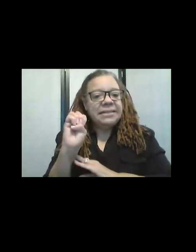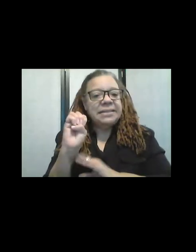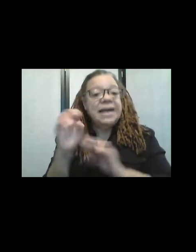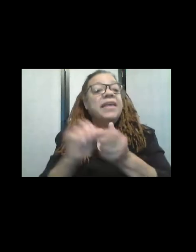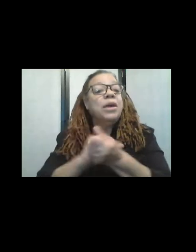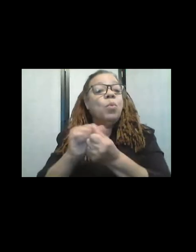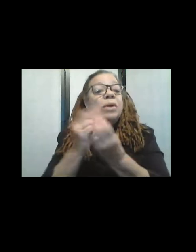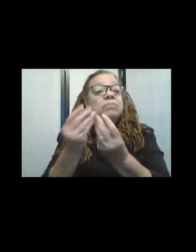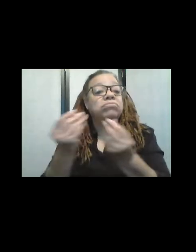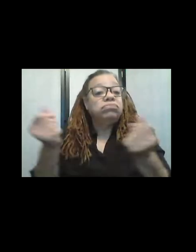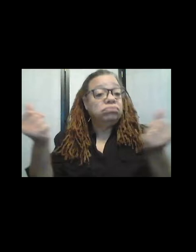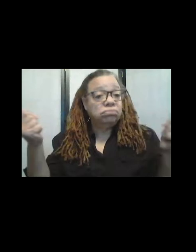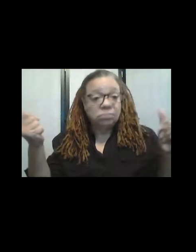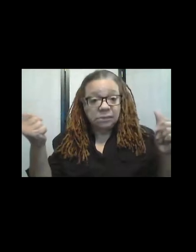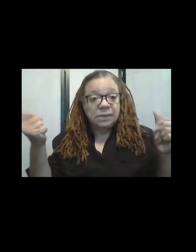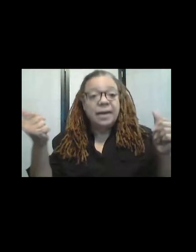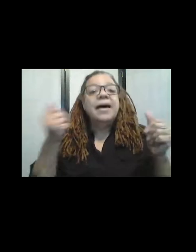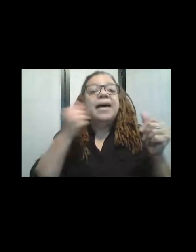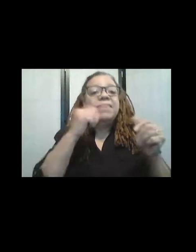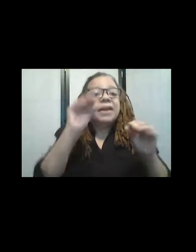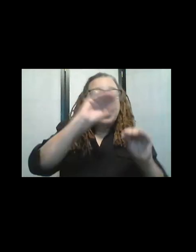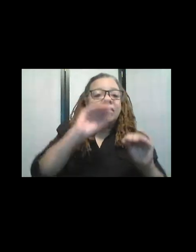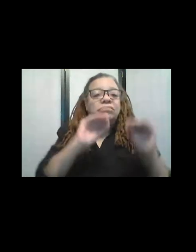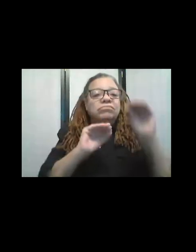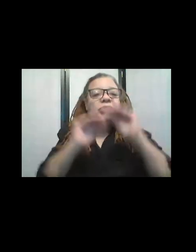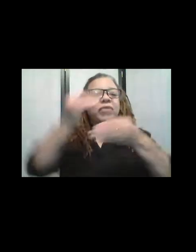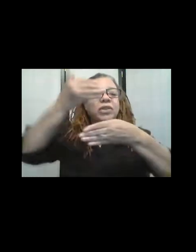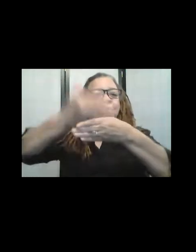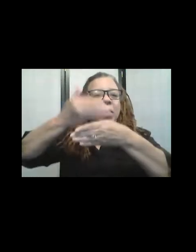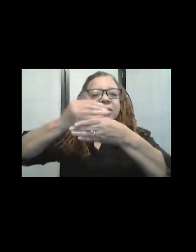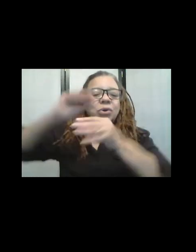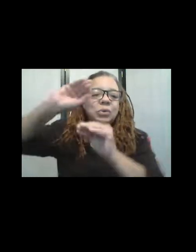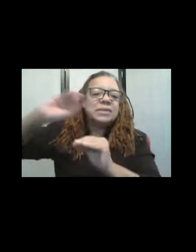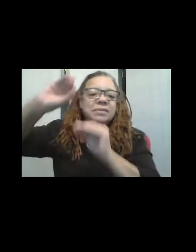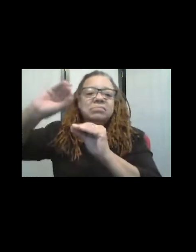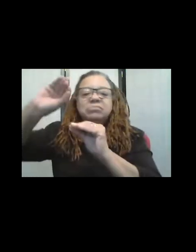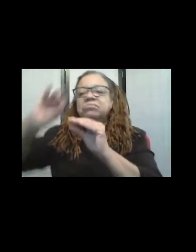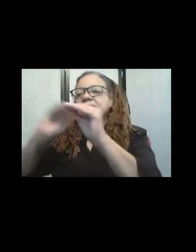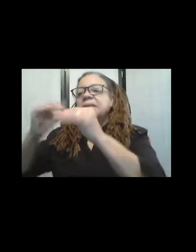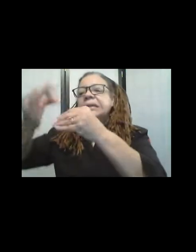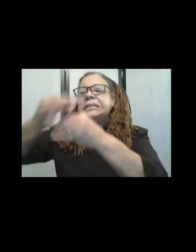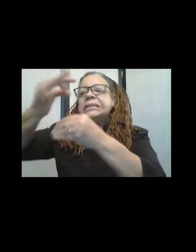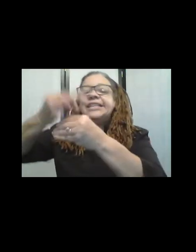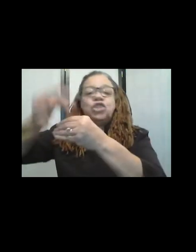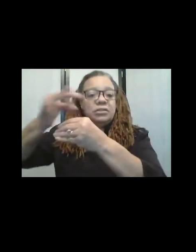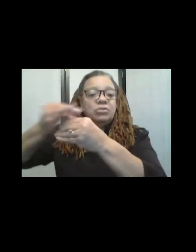then I will lay it around the windows. And also, you know, stitch it down so it sticks, so it stays.